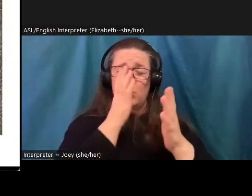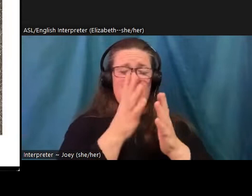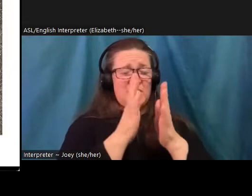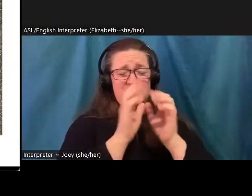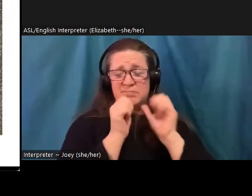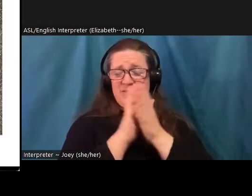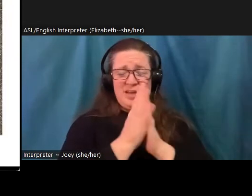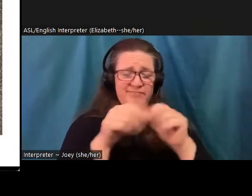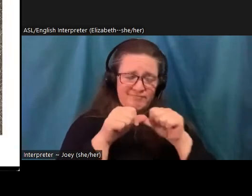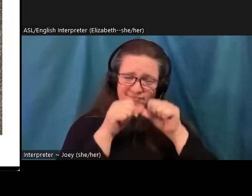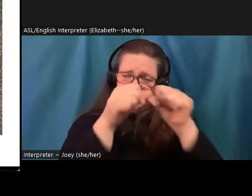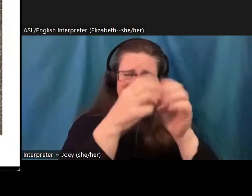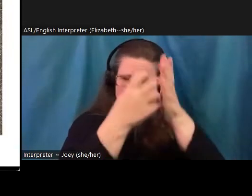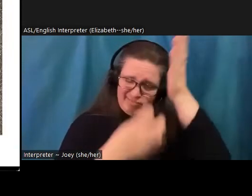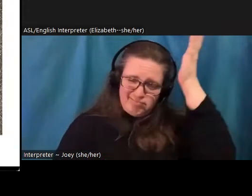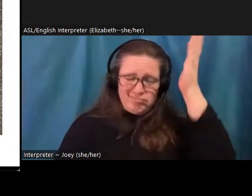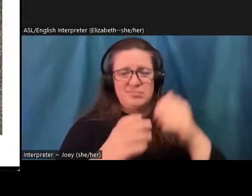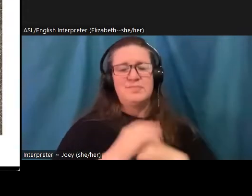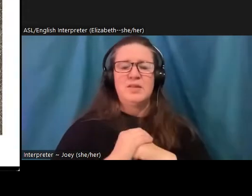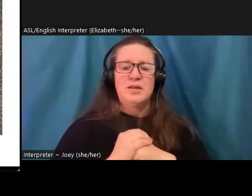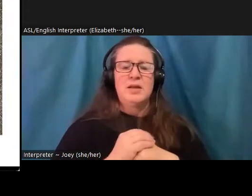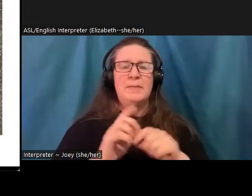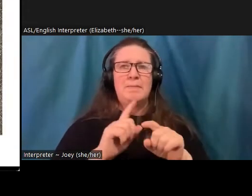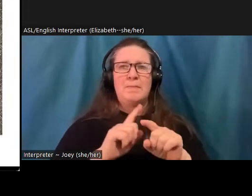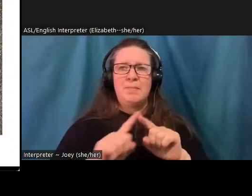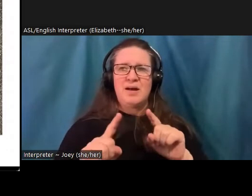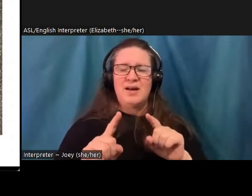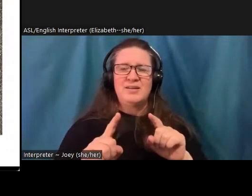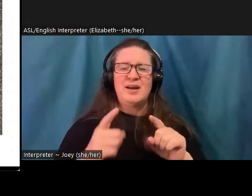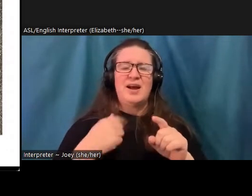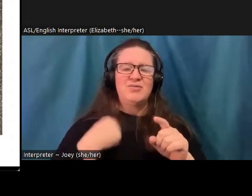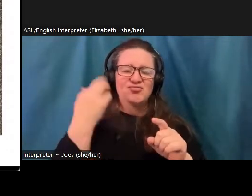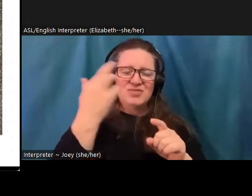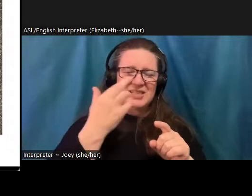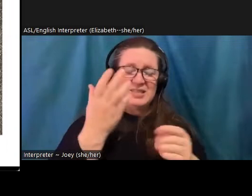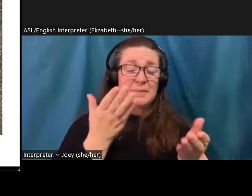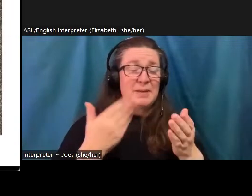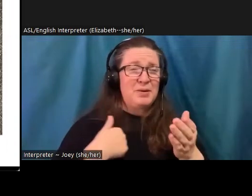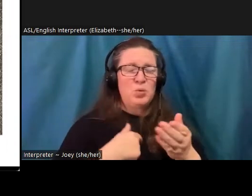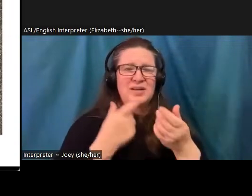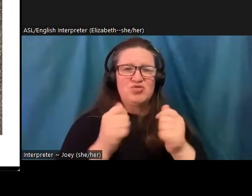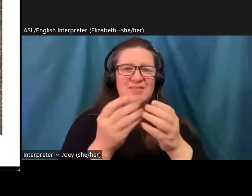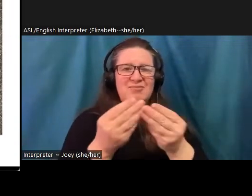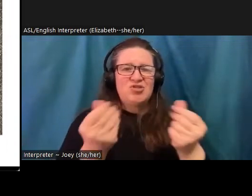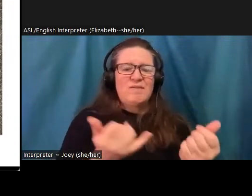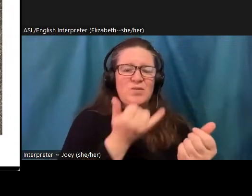in time, it dawned on us that maybe we were seeking solutions to the wrong problem. We all wanted to fix the way we felt so